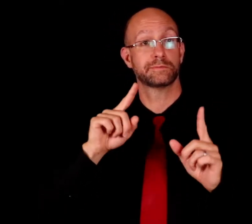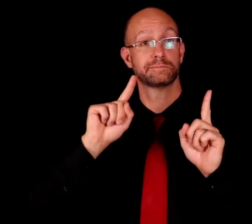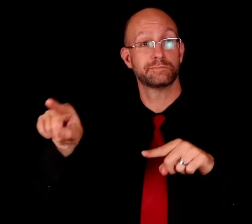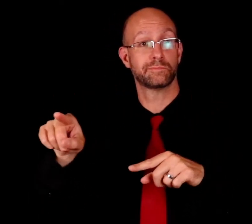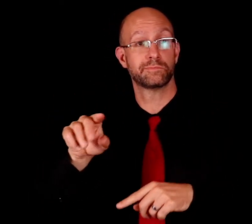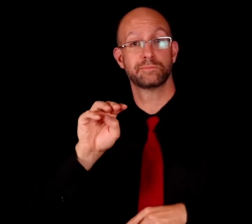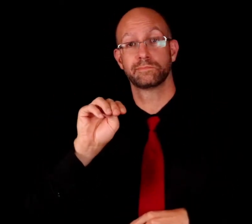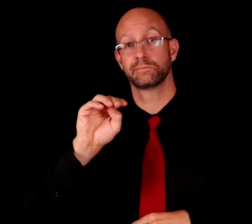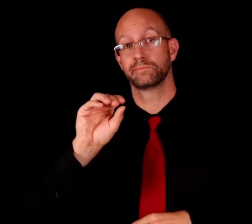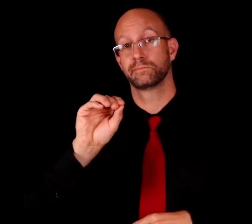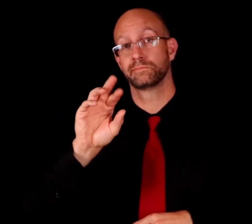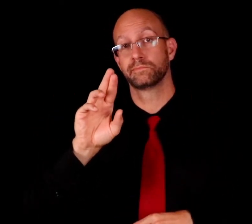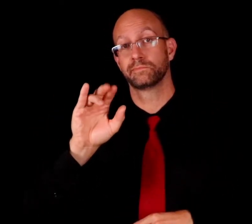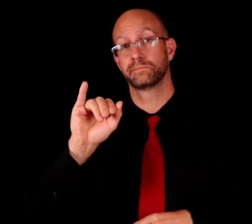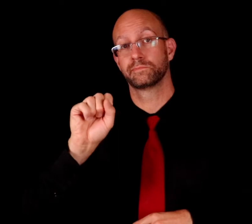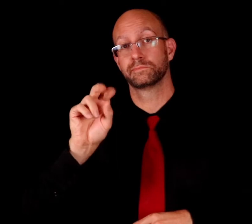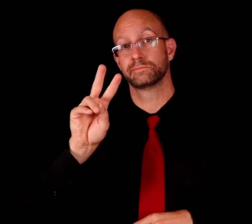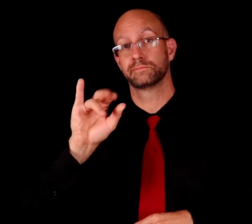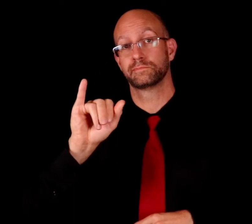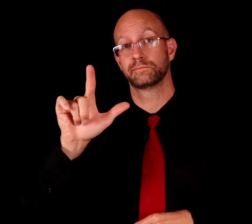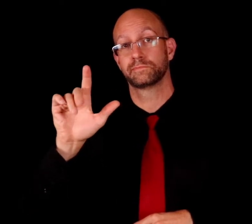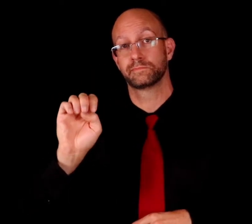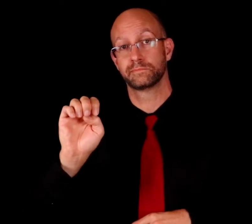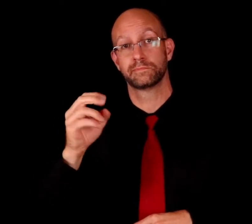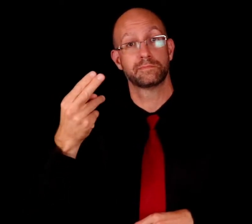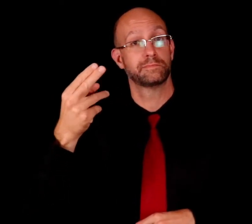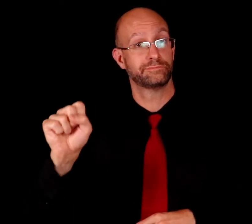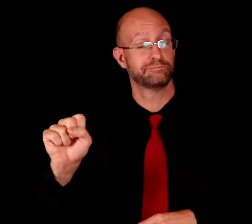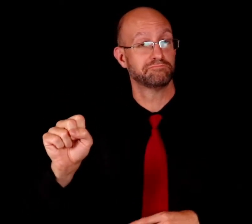I GO fs-MORRISVILLE fs-HS.